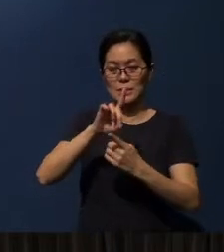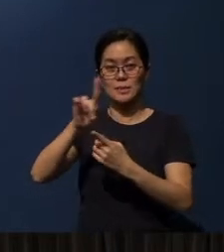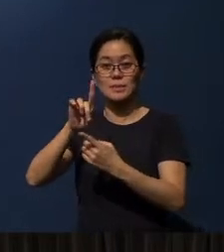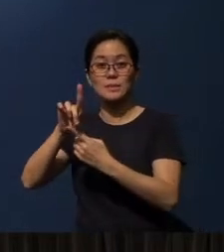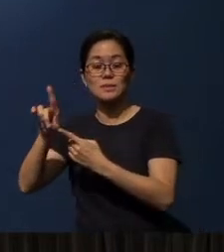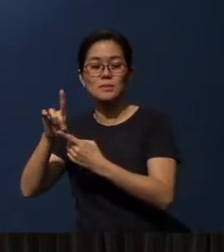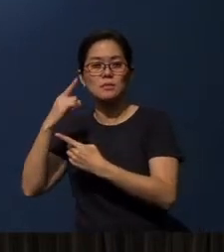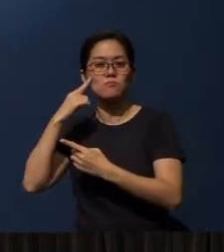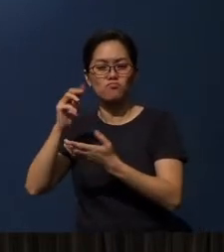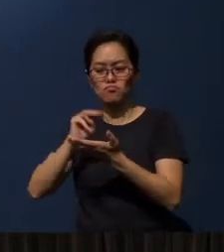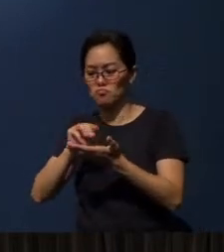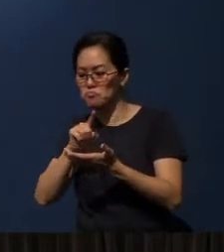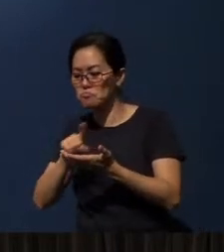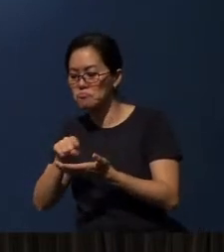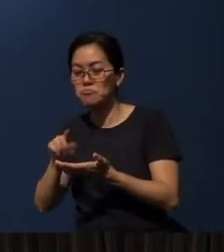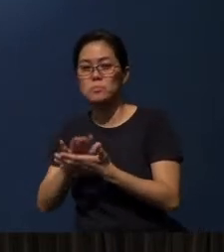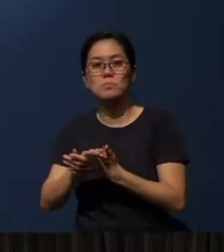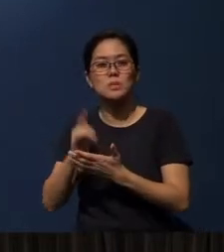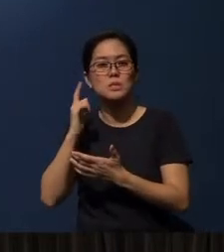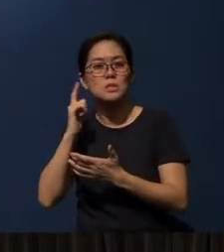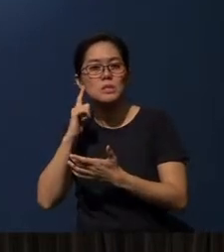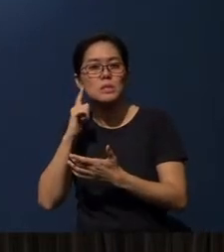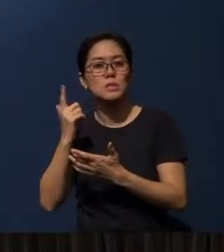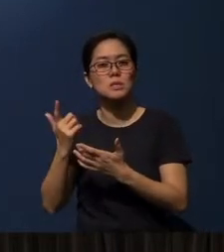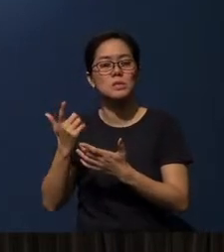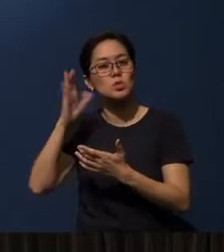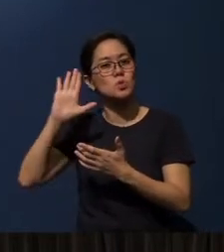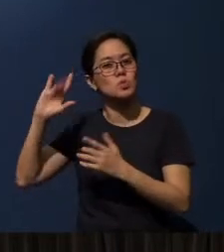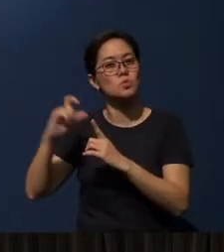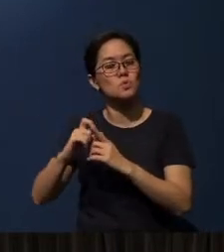for yourself, listening of God’s word.